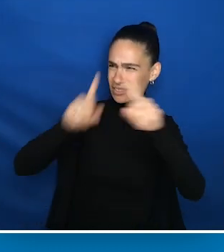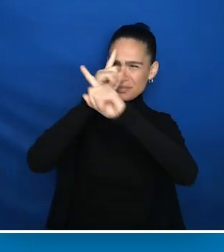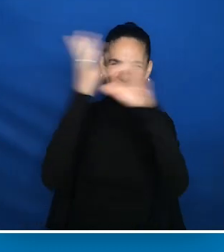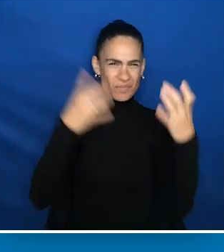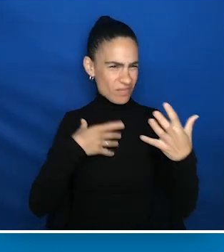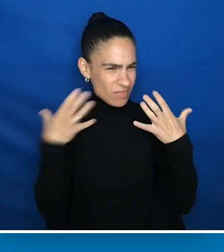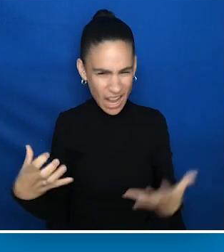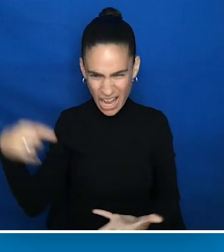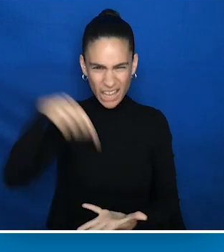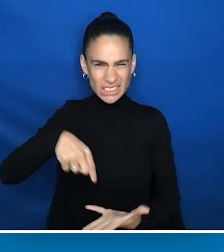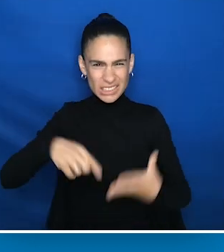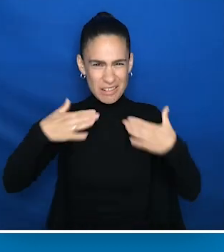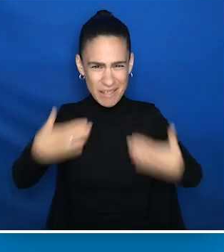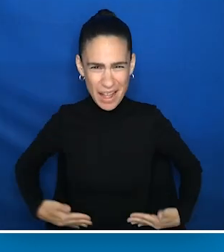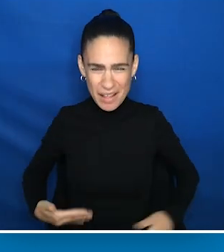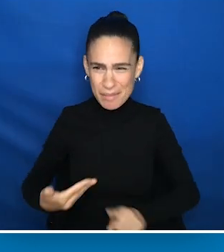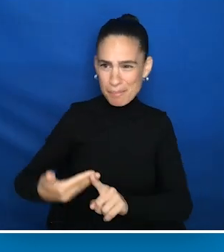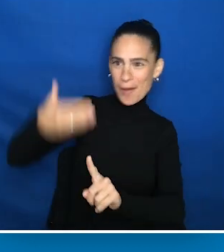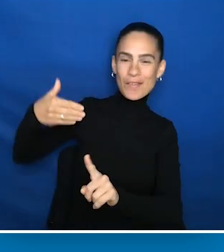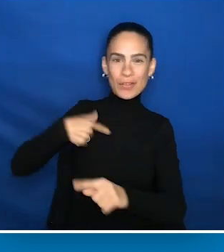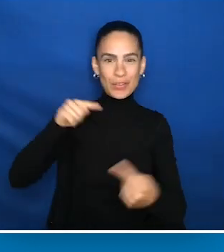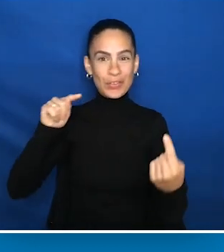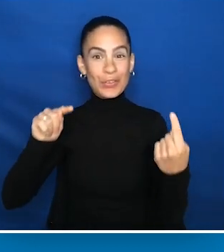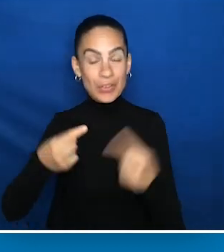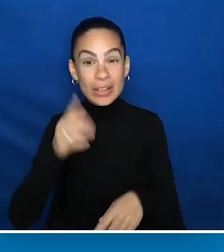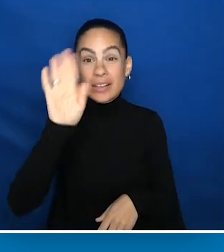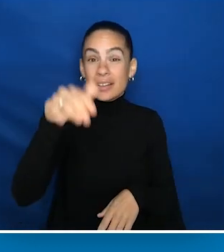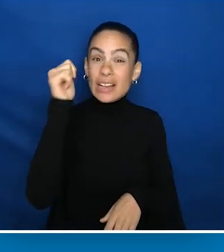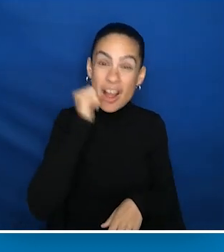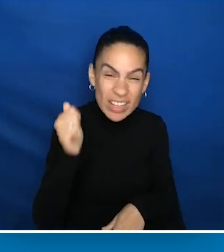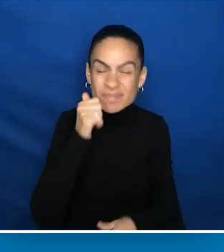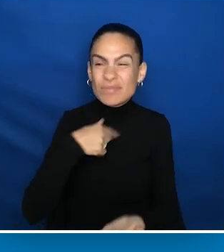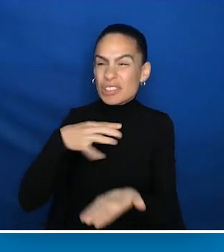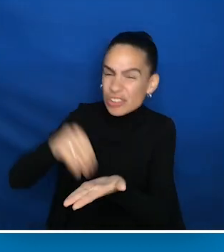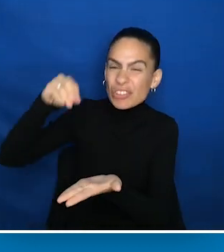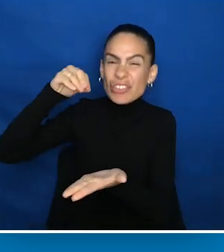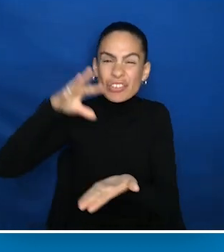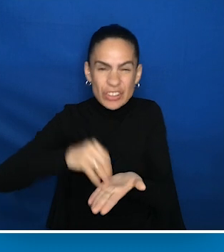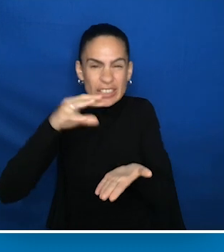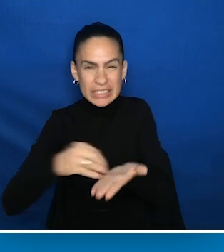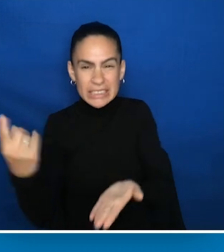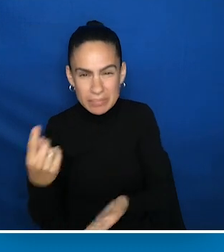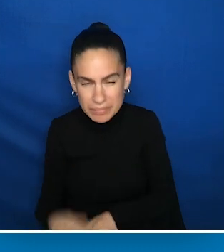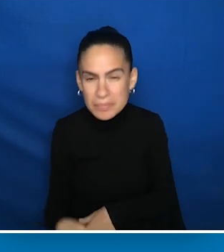the body that I have now than the one I used to have. But every day I learned something. There's a group there,